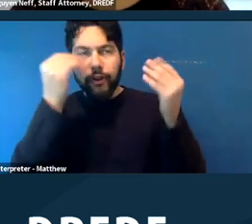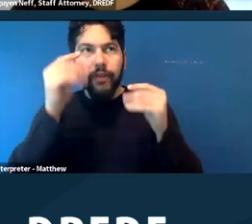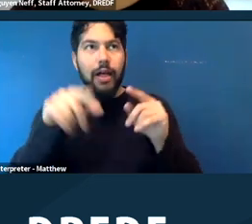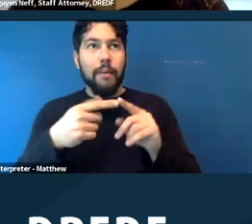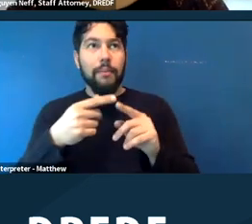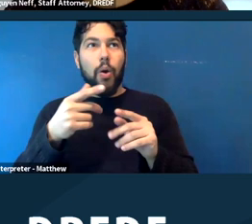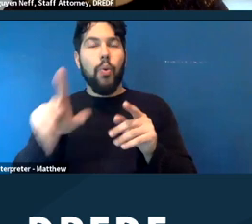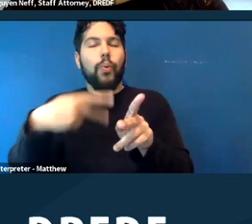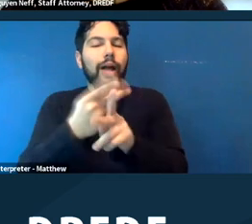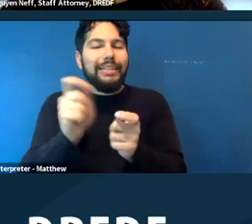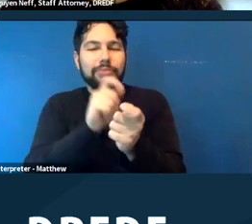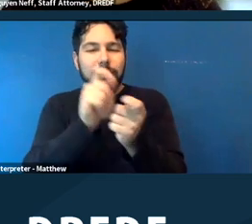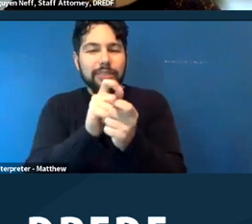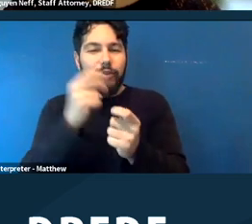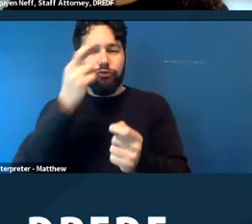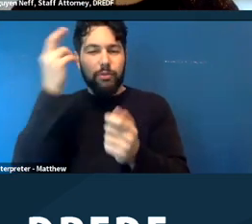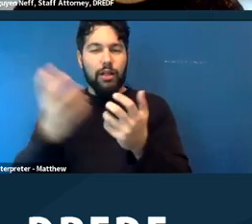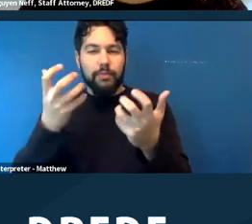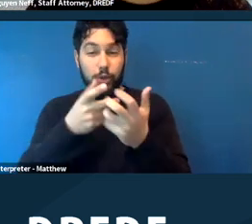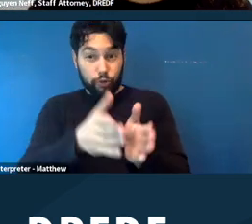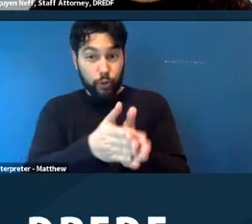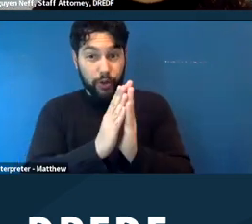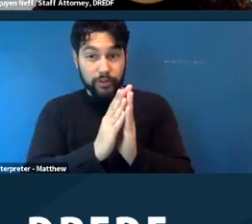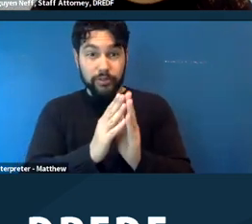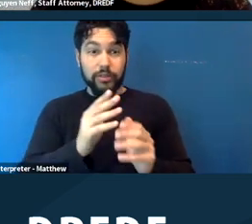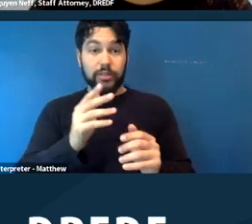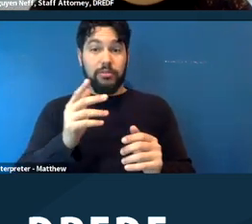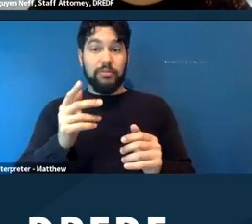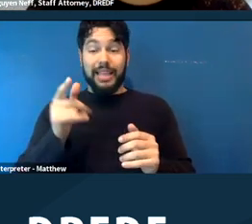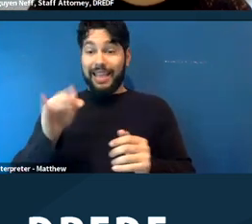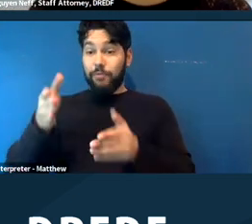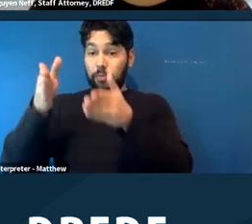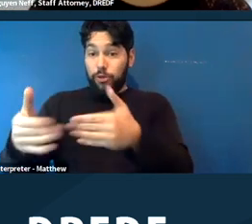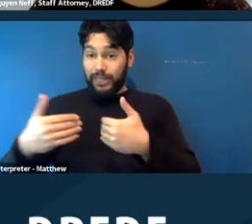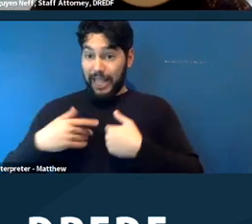there isn't really a limit if a person has a disability and the accommodation is going to